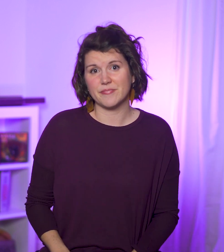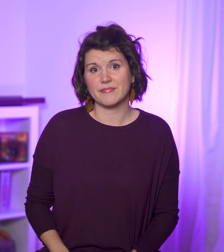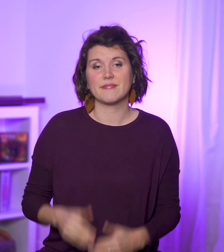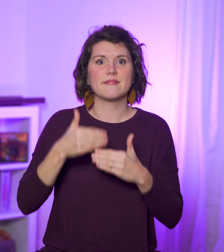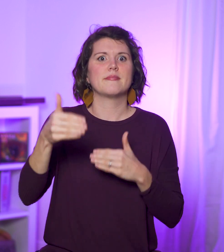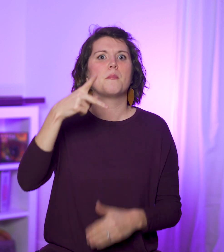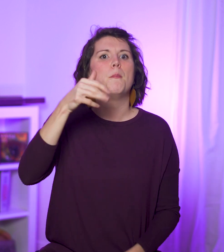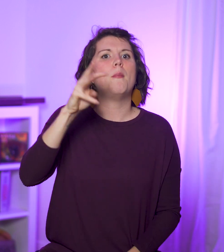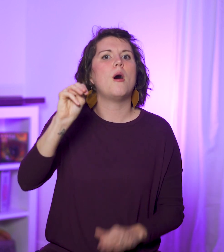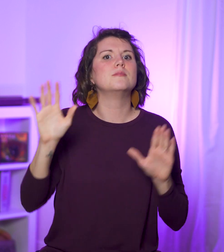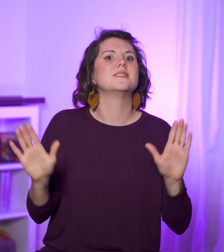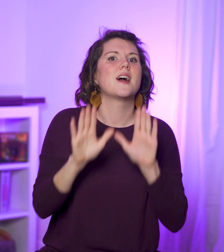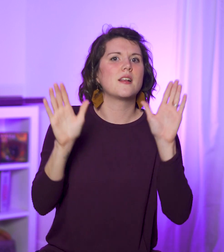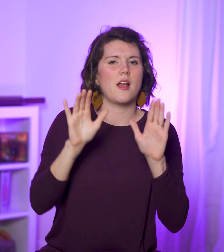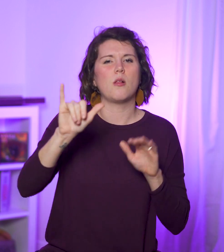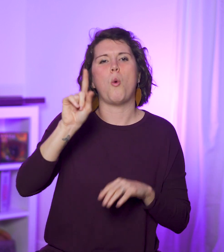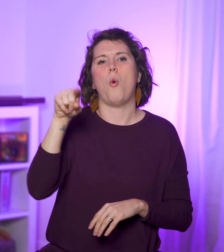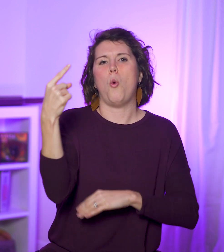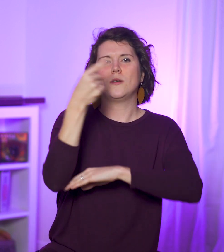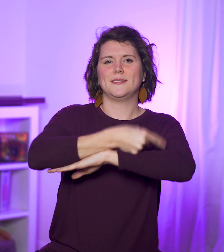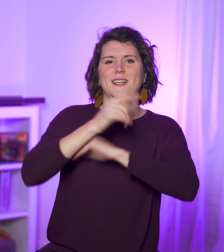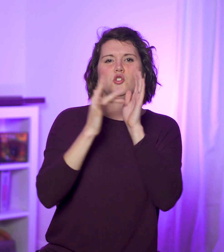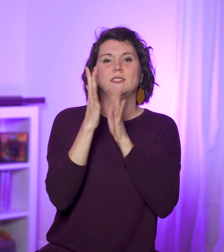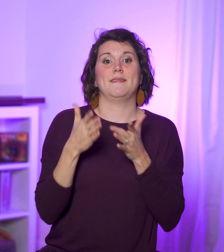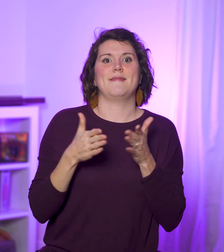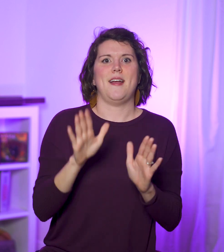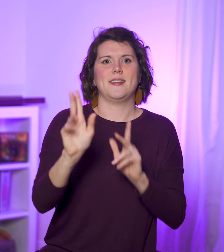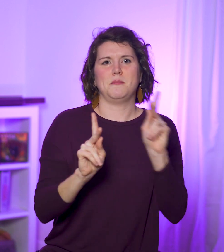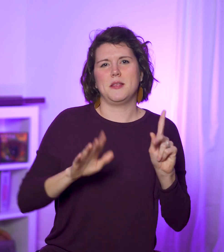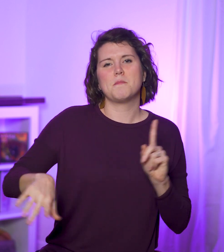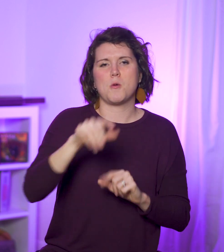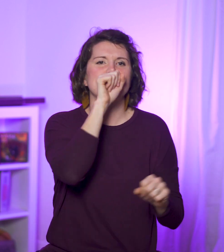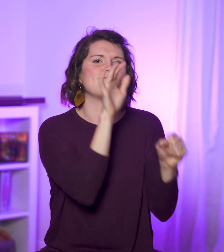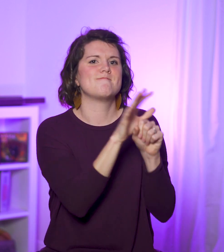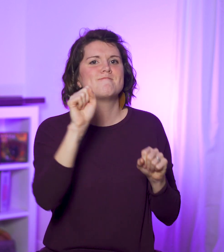Palm Sunday is the only day Jesus lets people publicly affirm